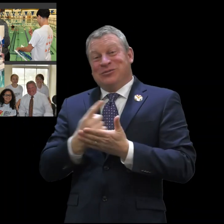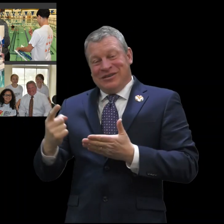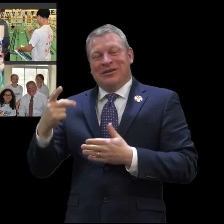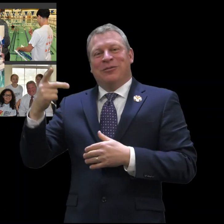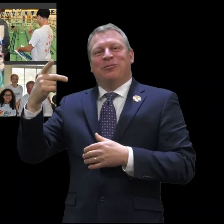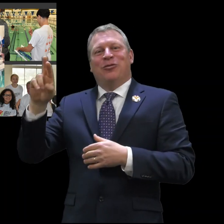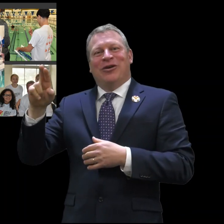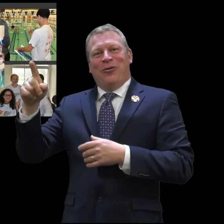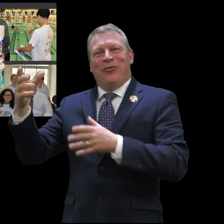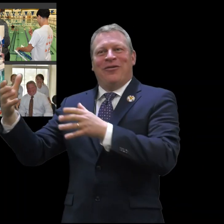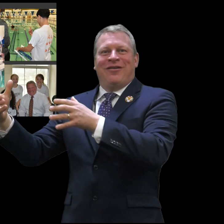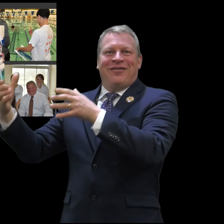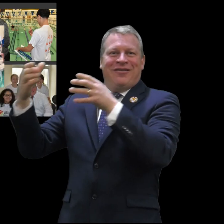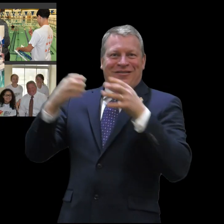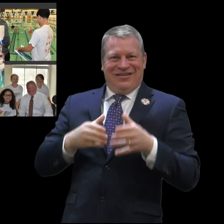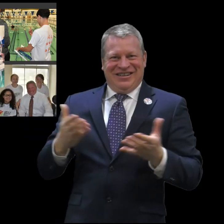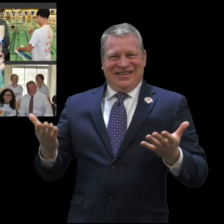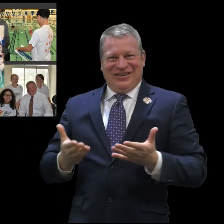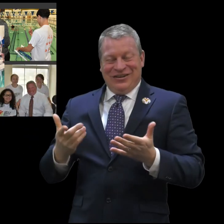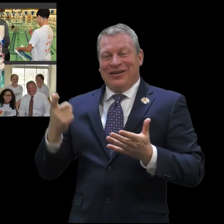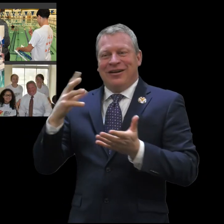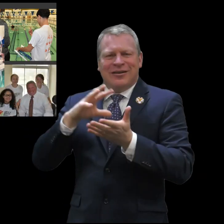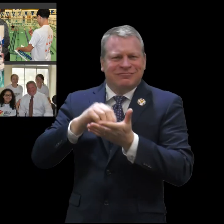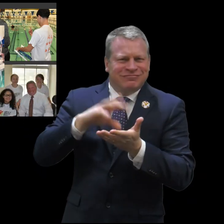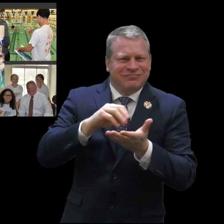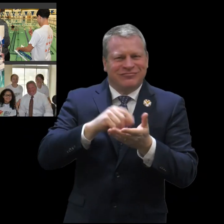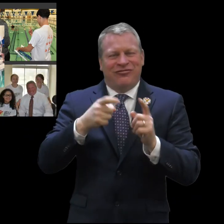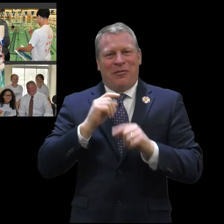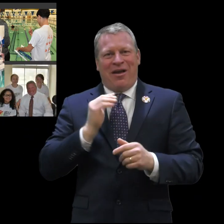Puerto Rico earlier in the year to visit the deaf school there. And now the Deaf